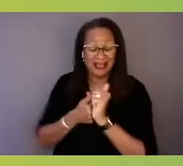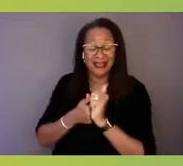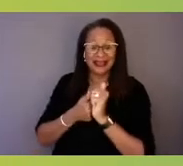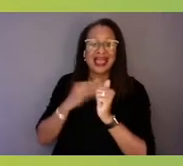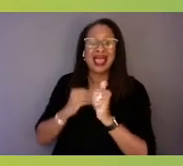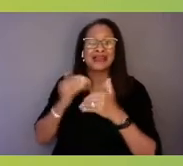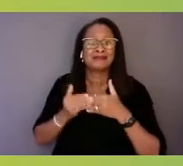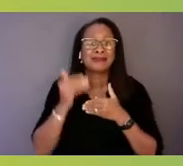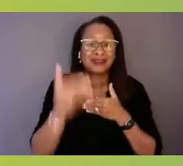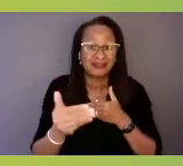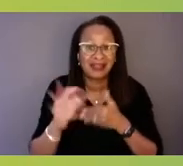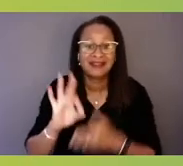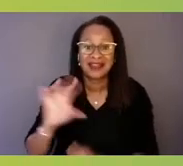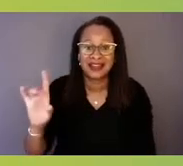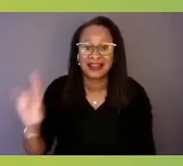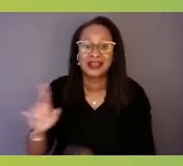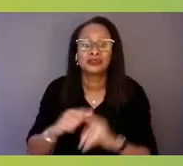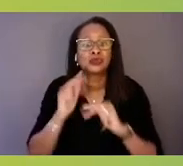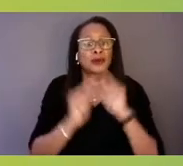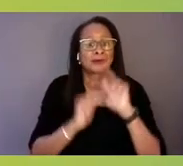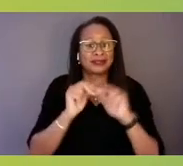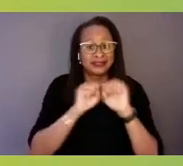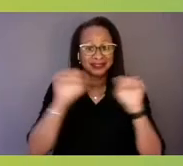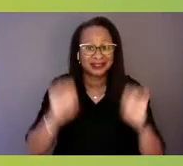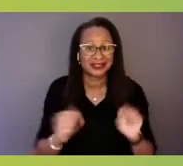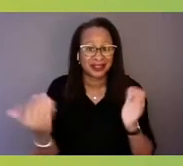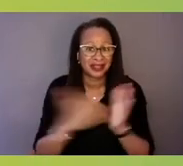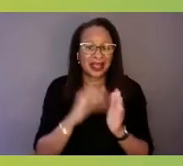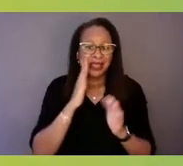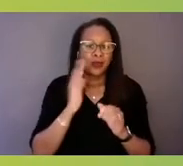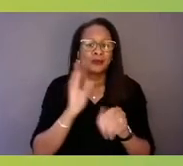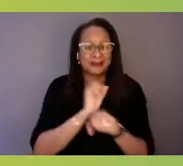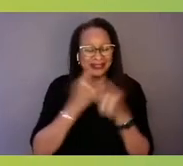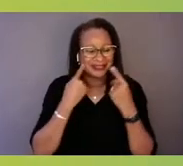to build a system, again, that will work for everyone.